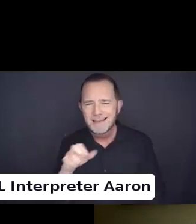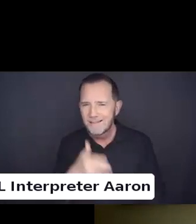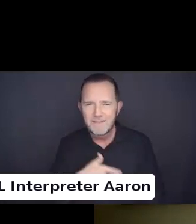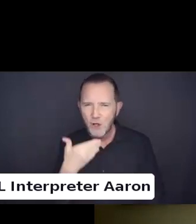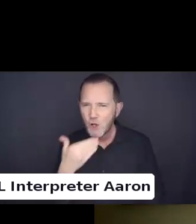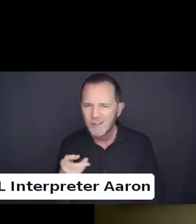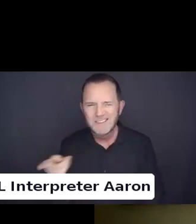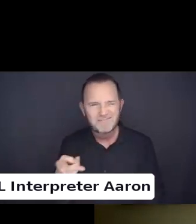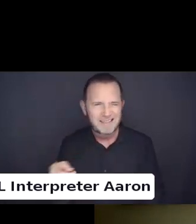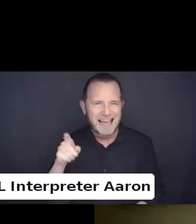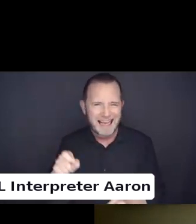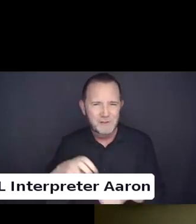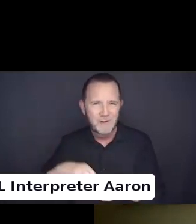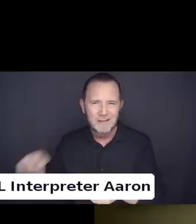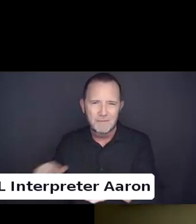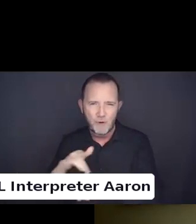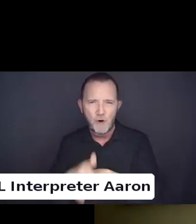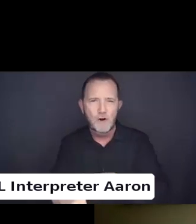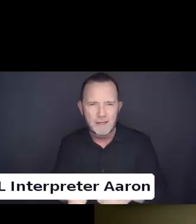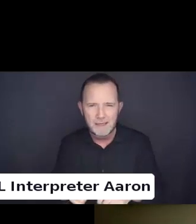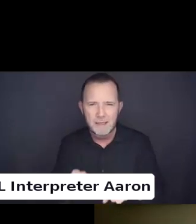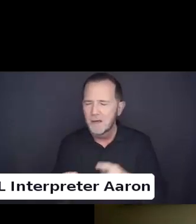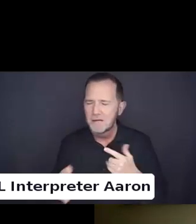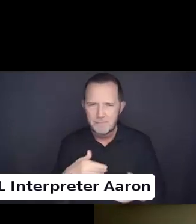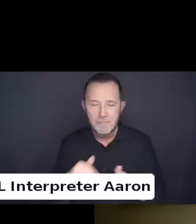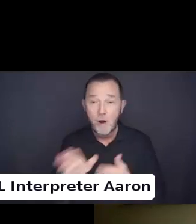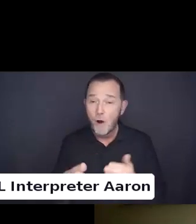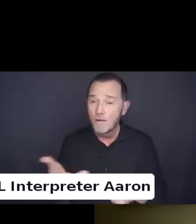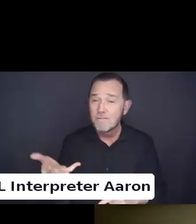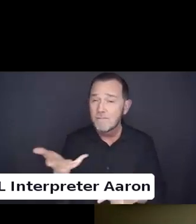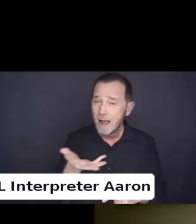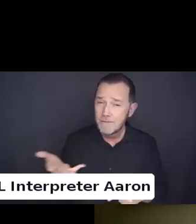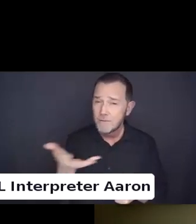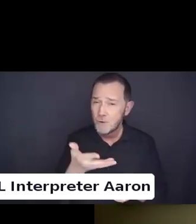But I appreciate all five of you for being polite on this topic.